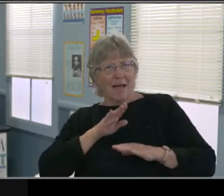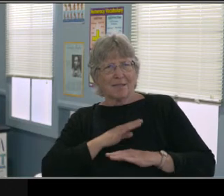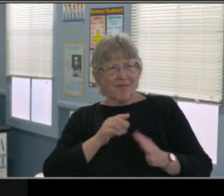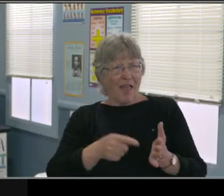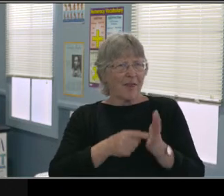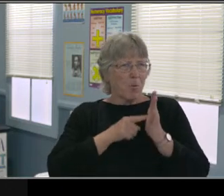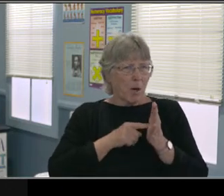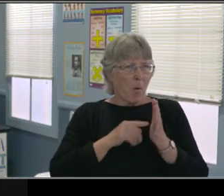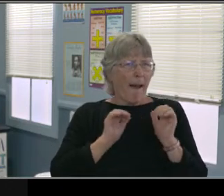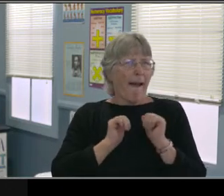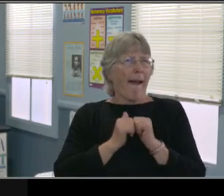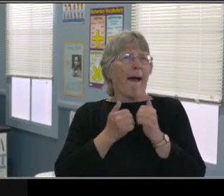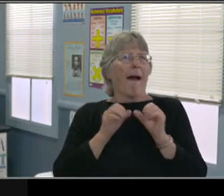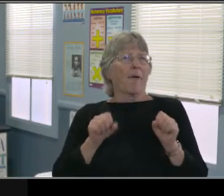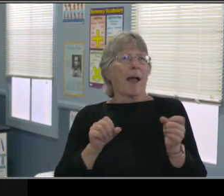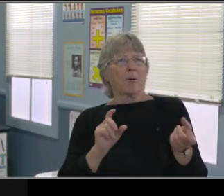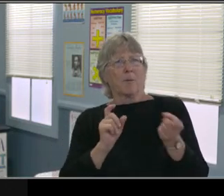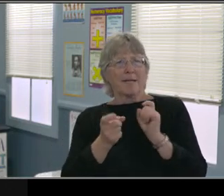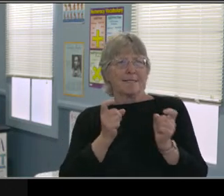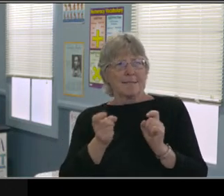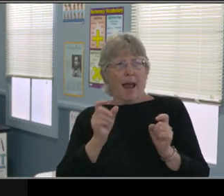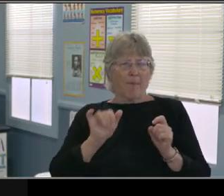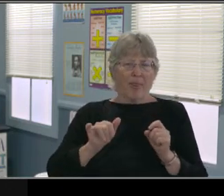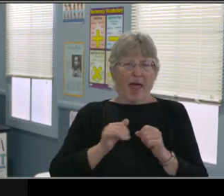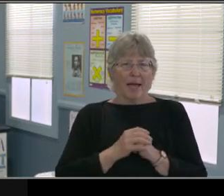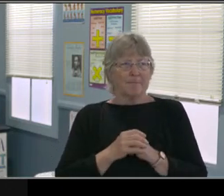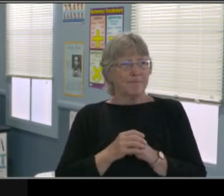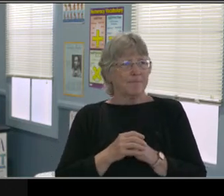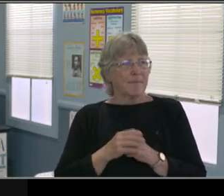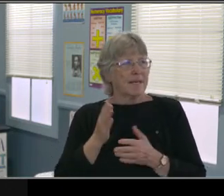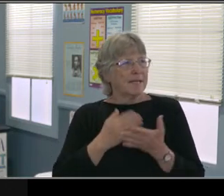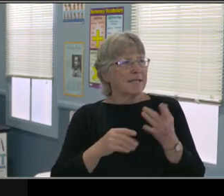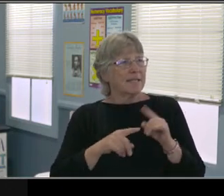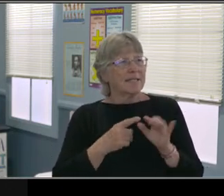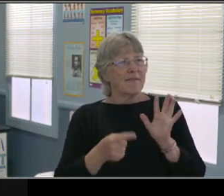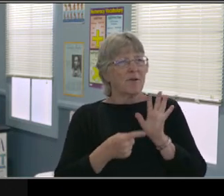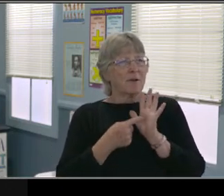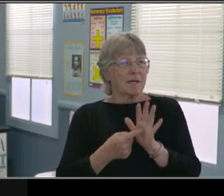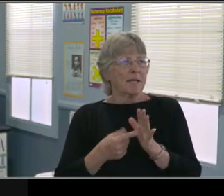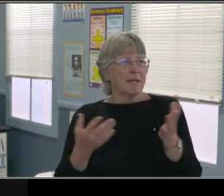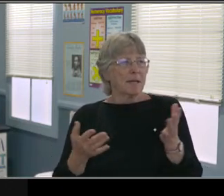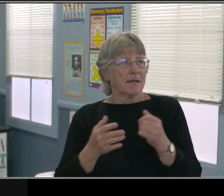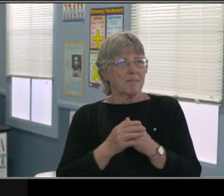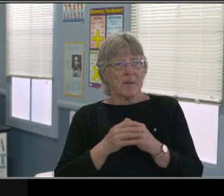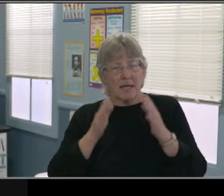Do they need both the ability to check in with the teacher and to do some print material?